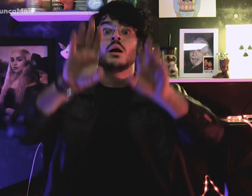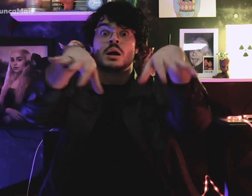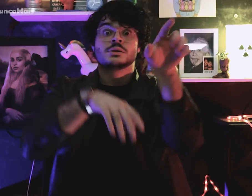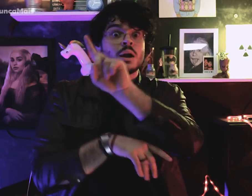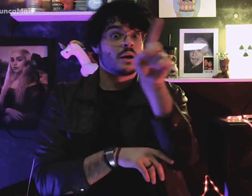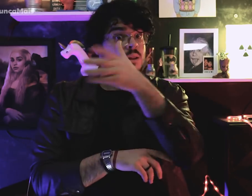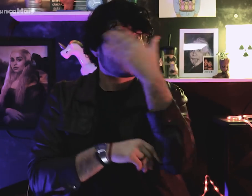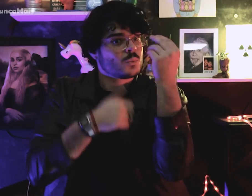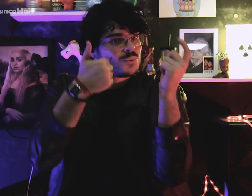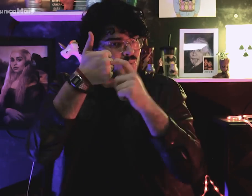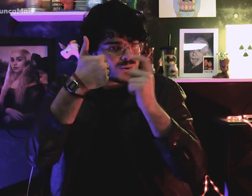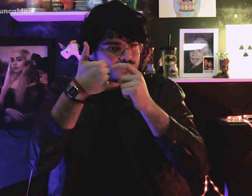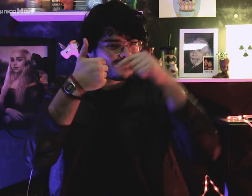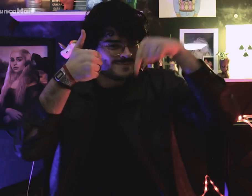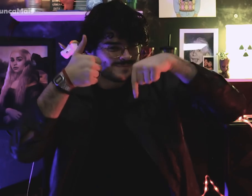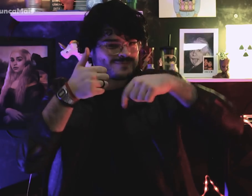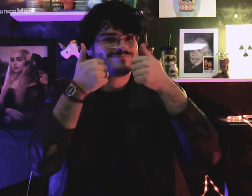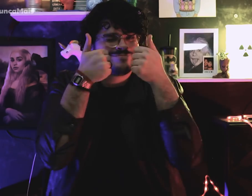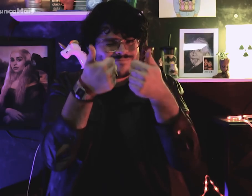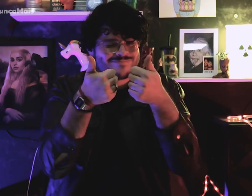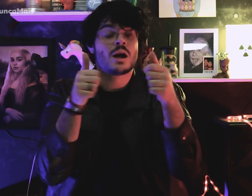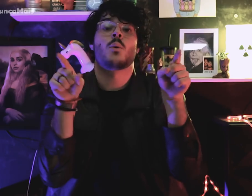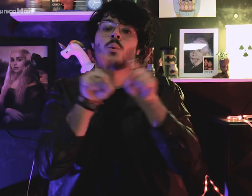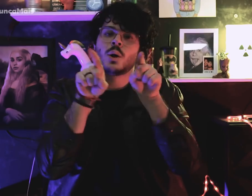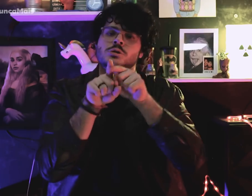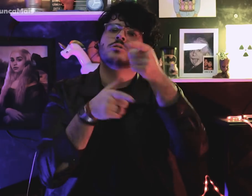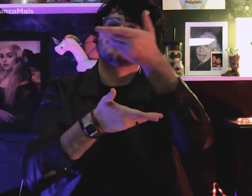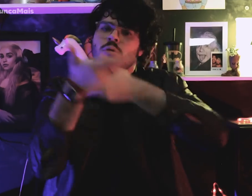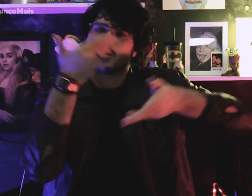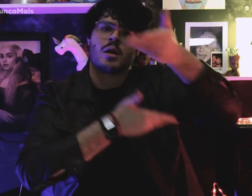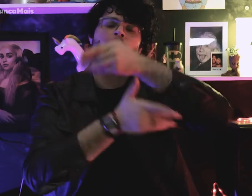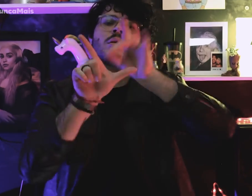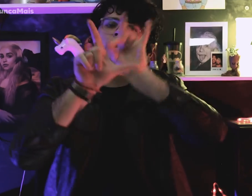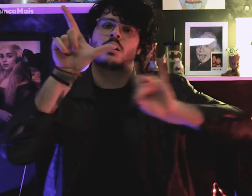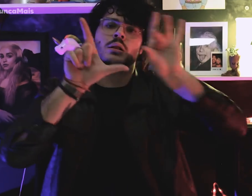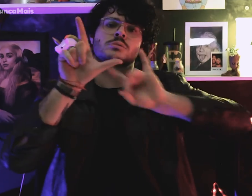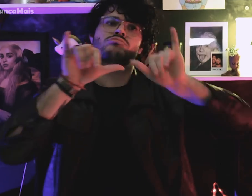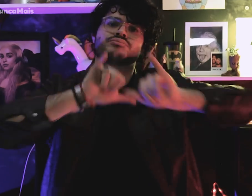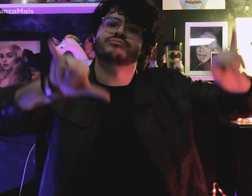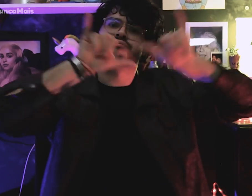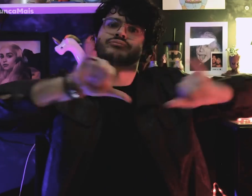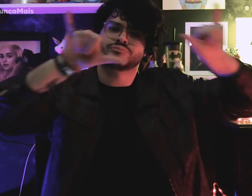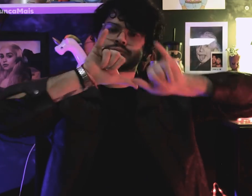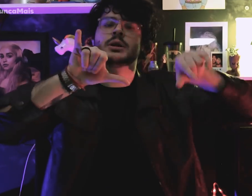Ei, não esquece de deixar o like e compartilhar